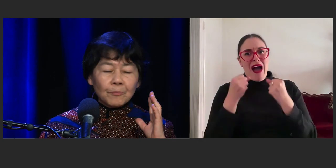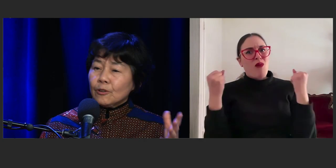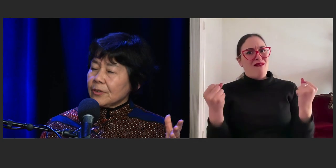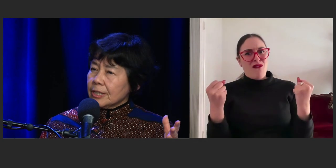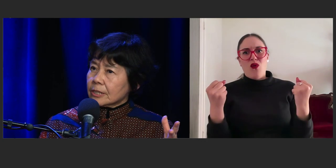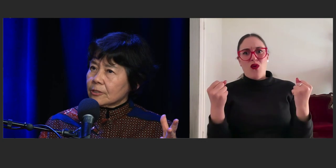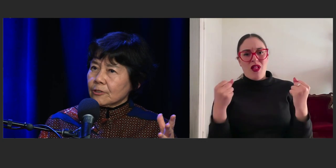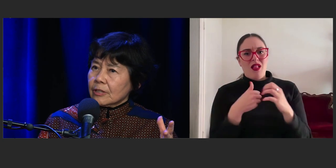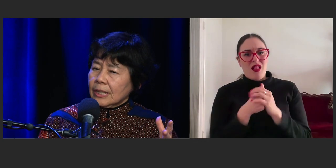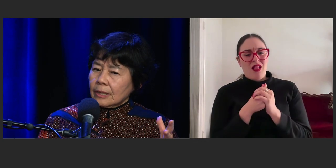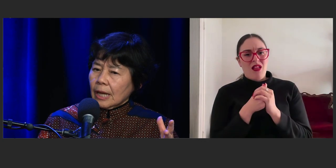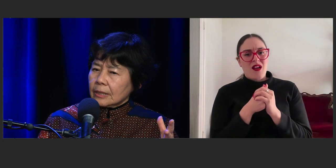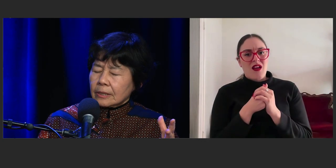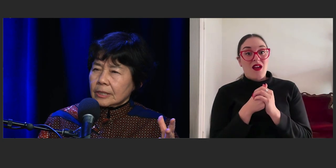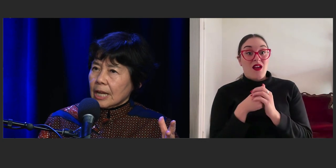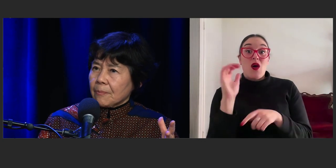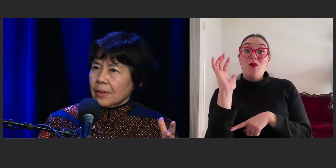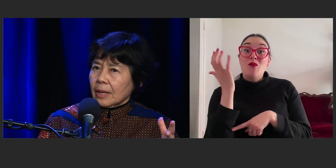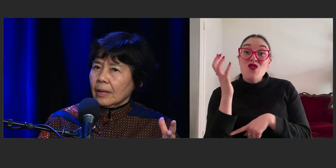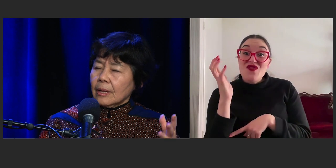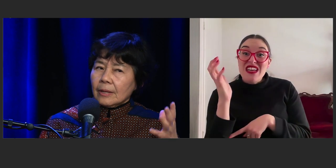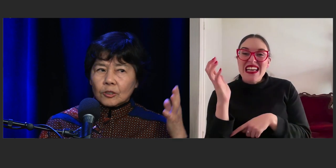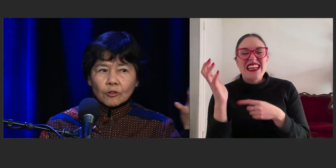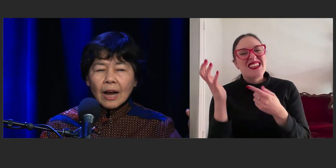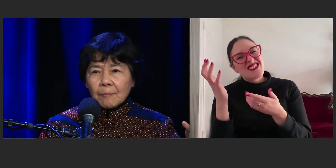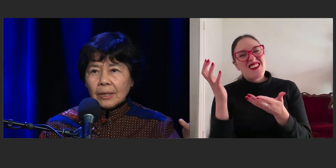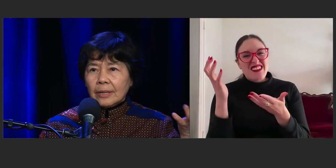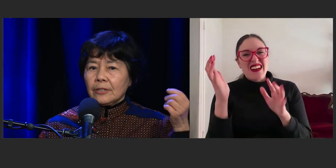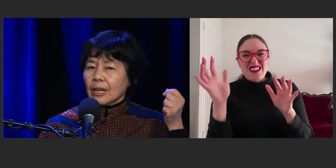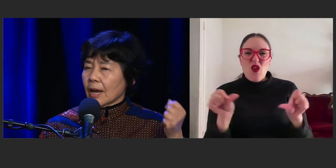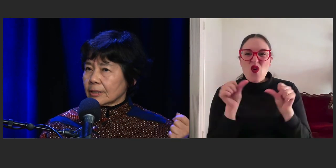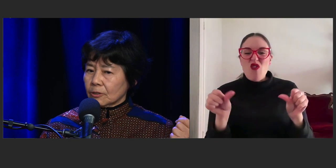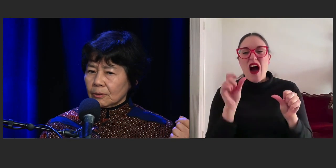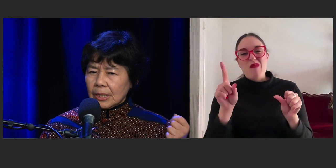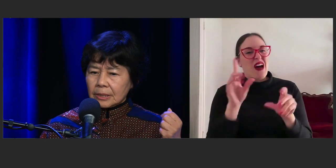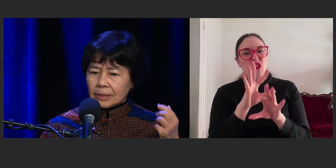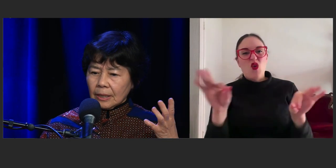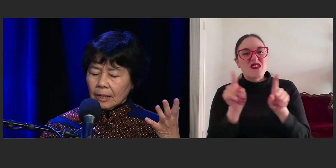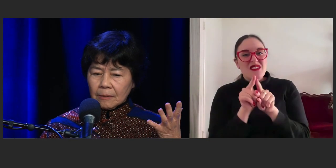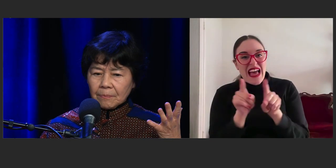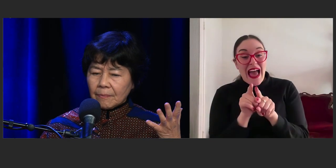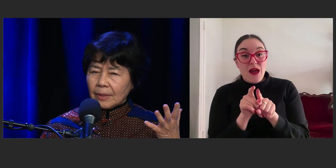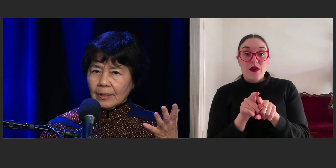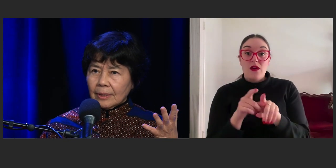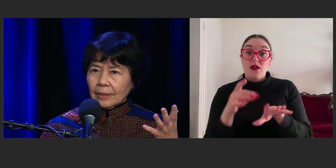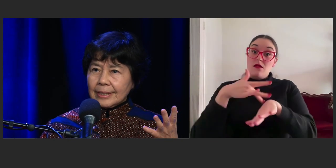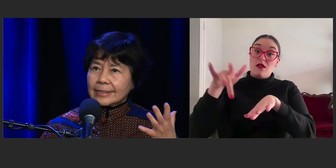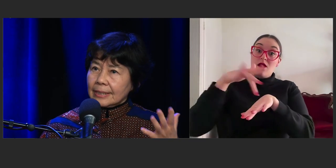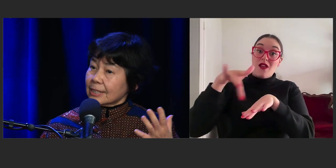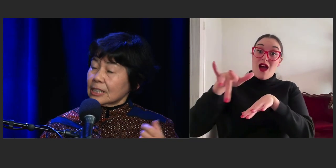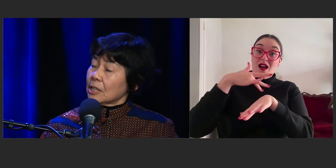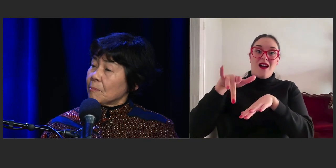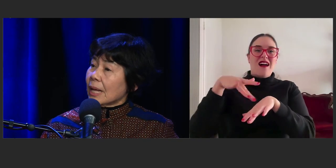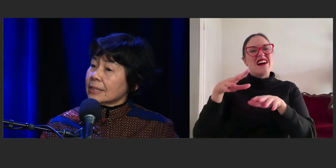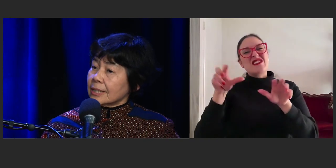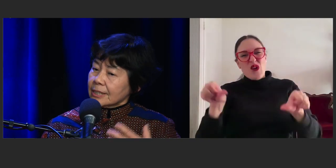Movies, you don't get that same thing. Drama, you can't do it. It's an amazing,